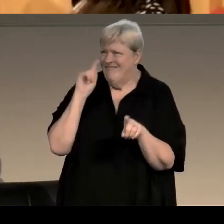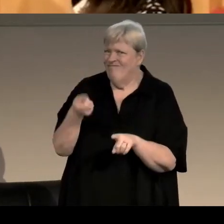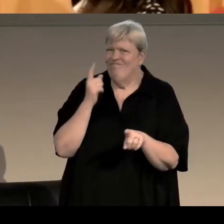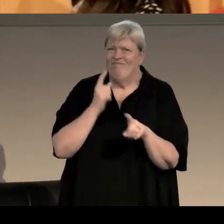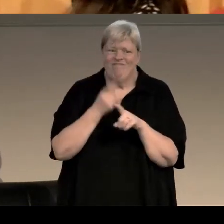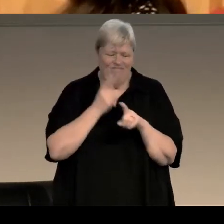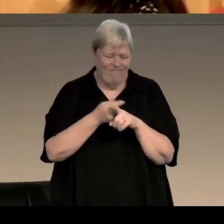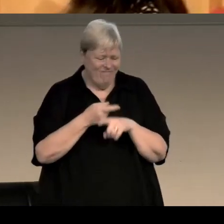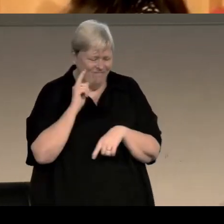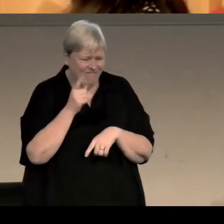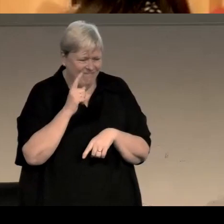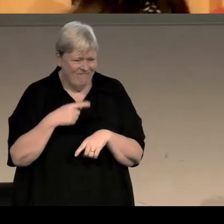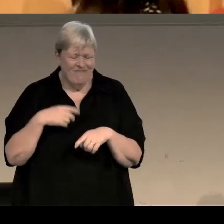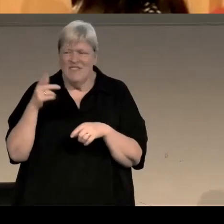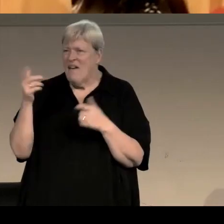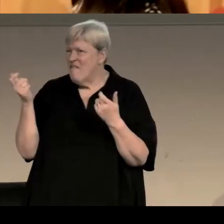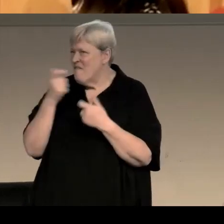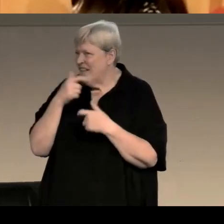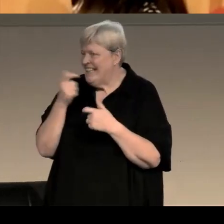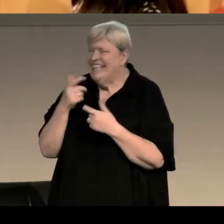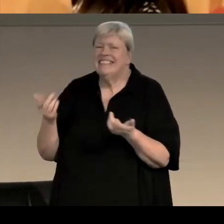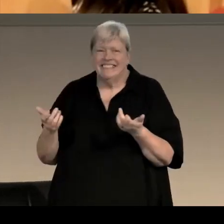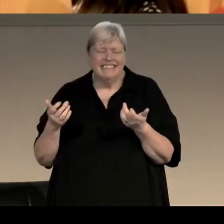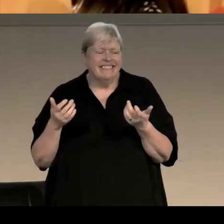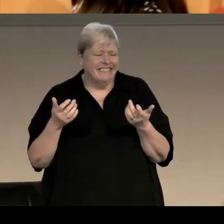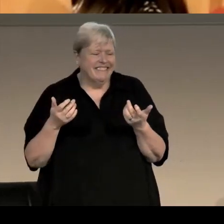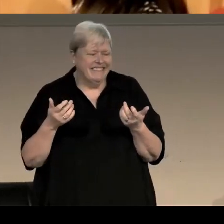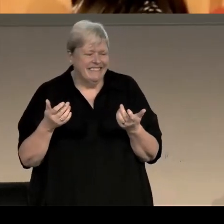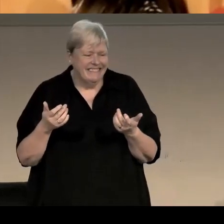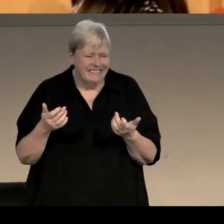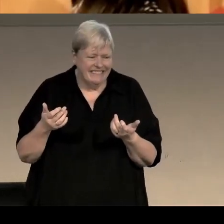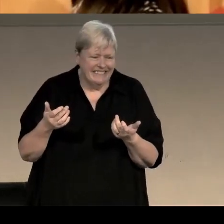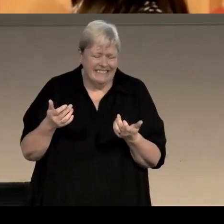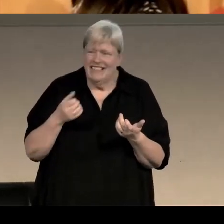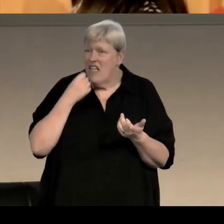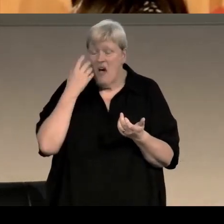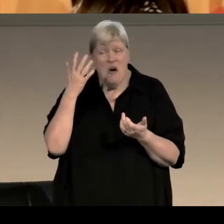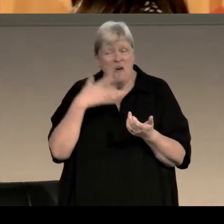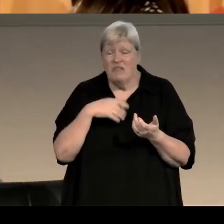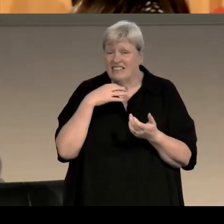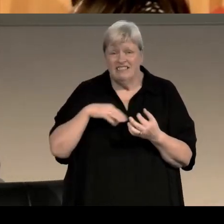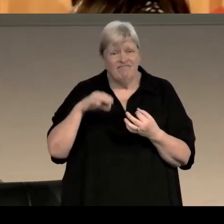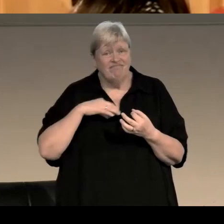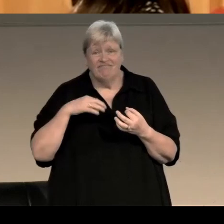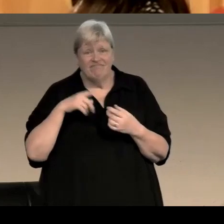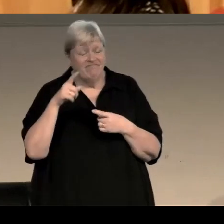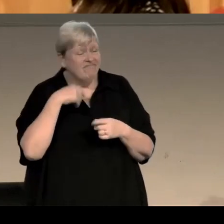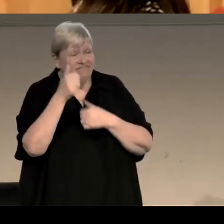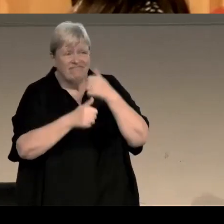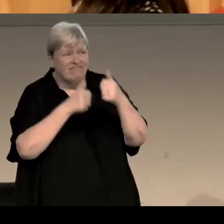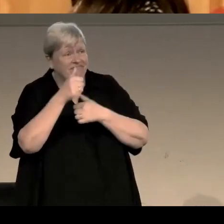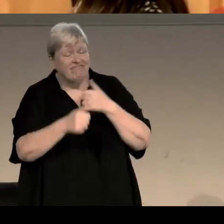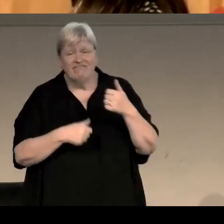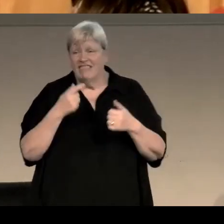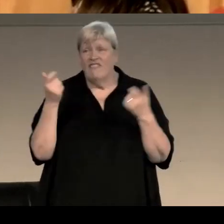And it's funny, and as I say she's not always credited for for the the humor that she brings to what she writes, but